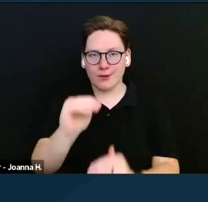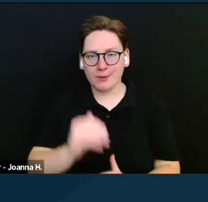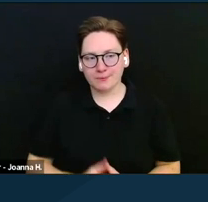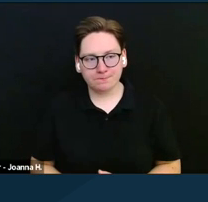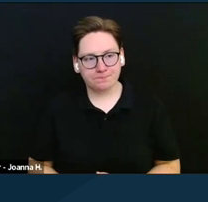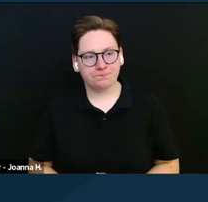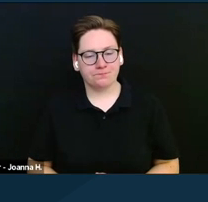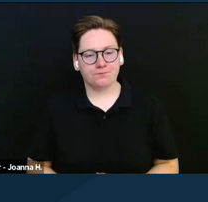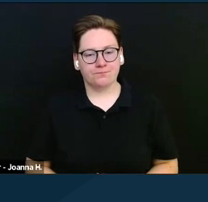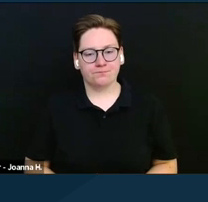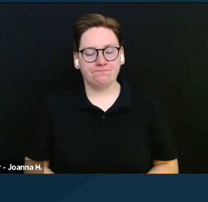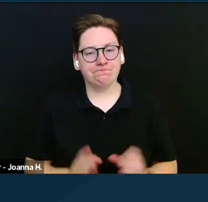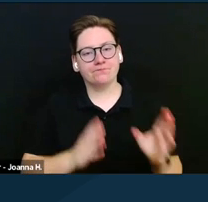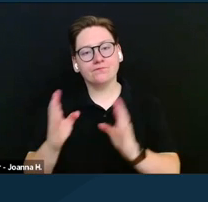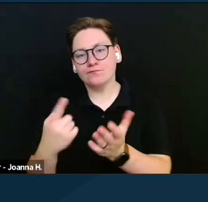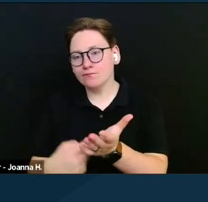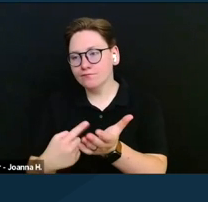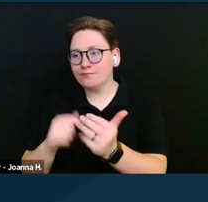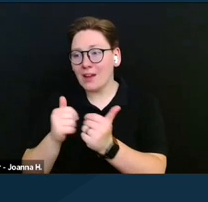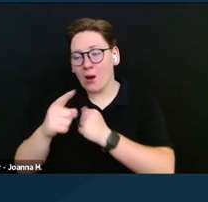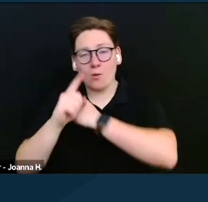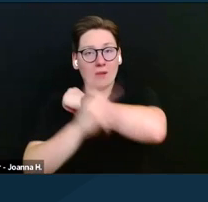about how it penalizes marriage,